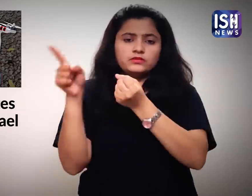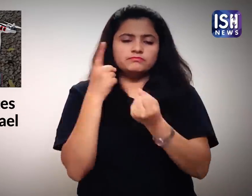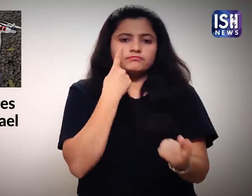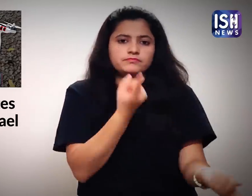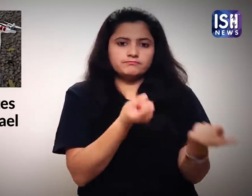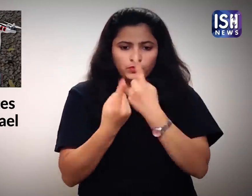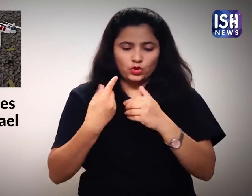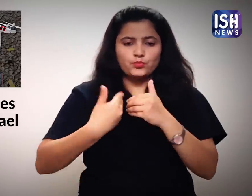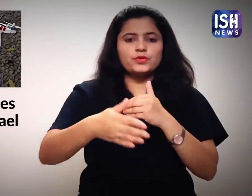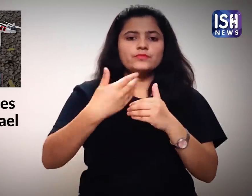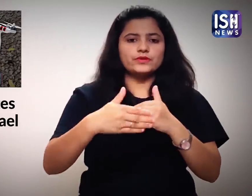An investigation is going on.